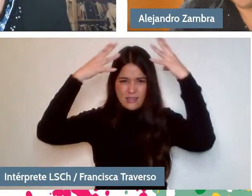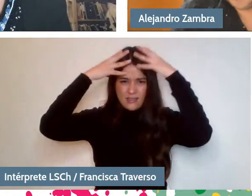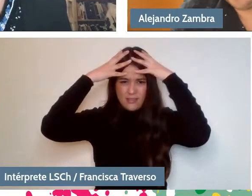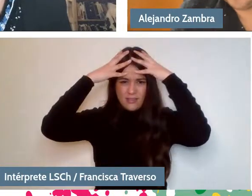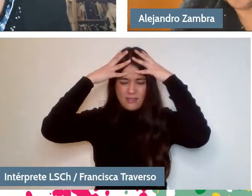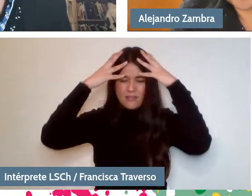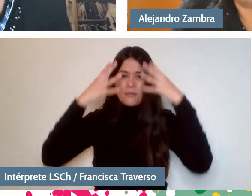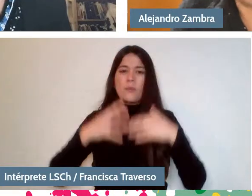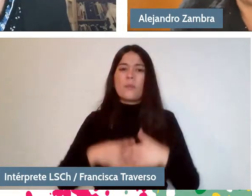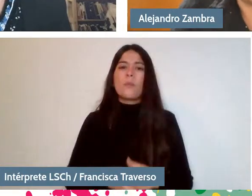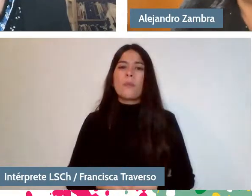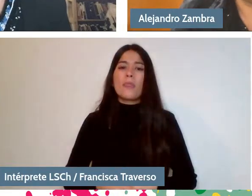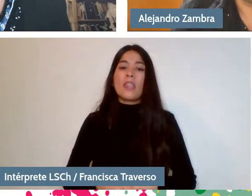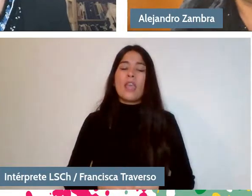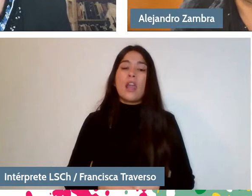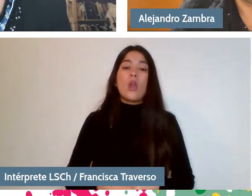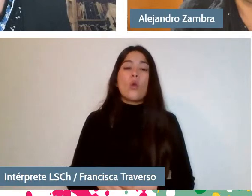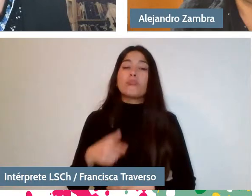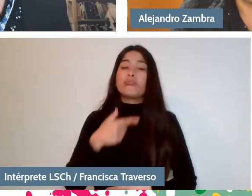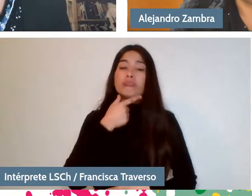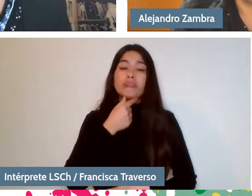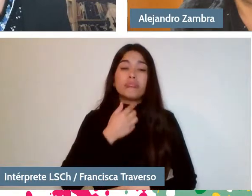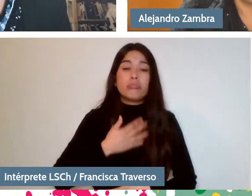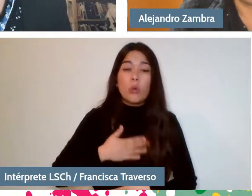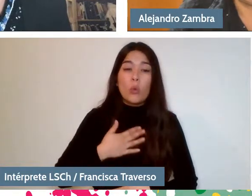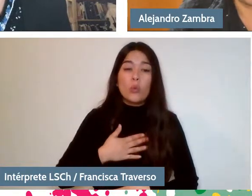what fascinated Freud about literature,